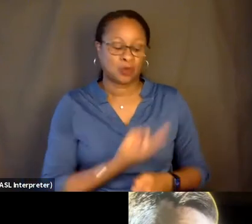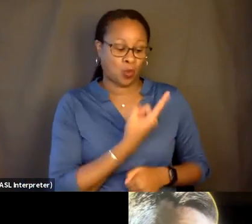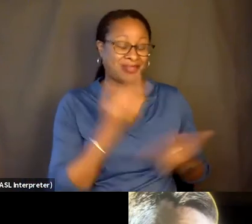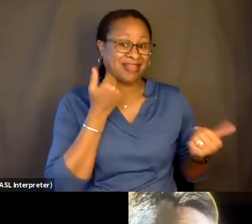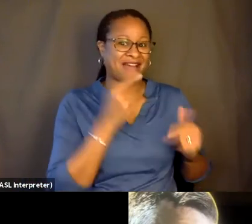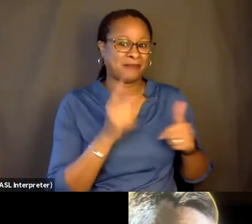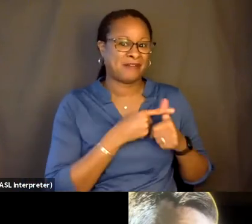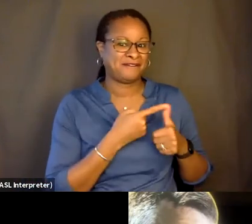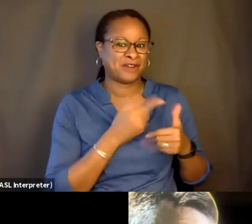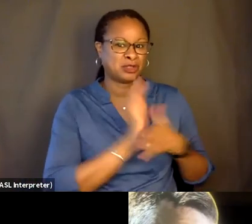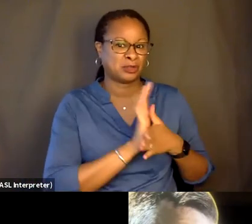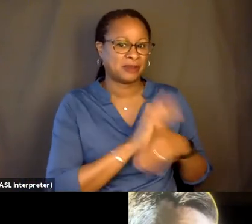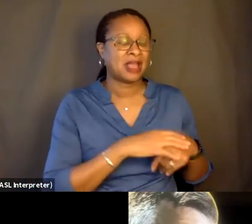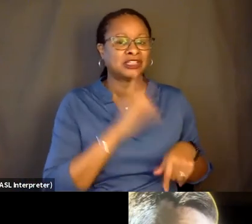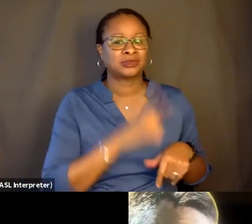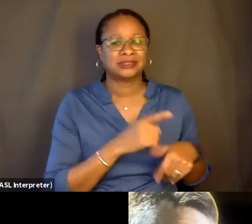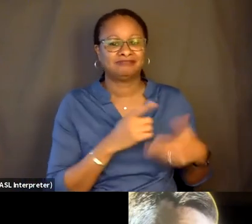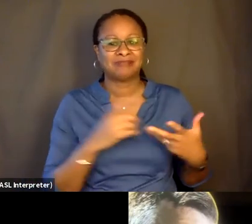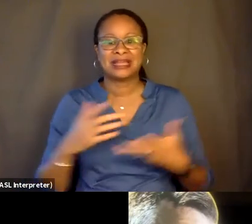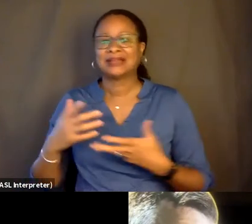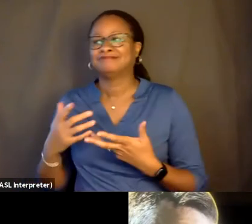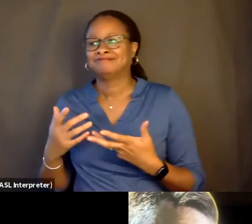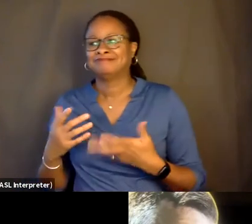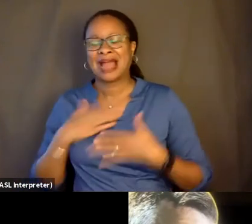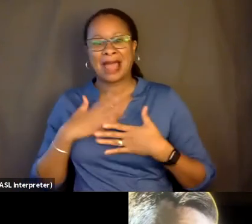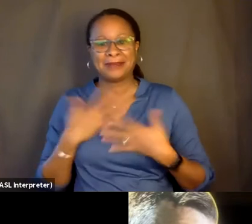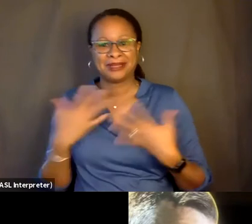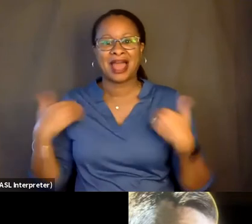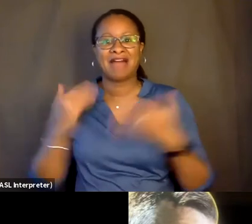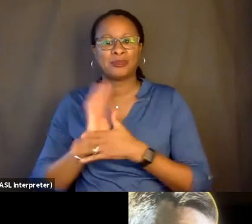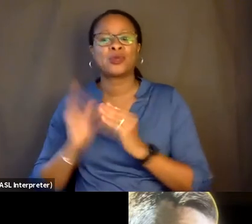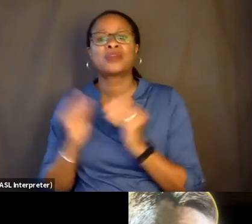So I'm really happy to have made a film with a few more laughs.